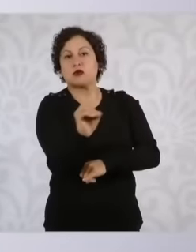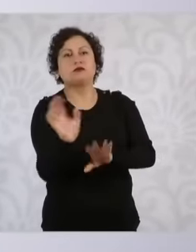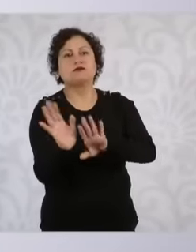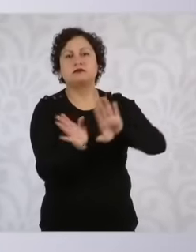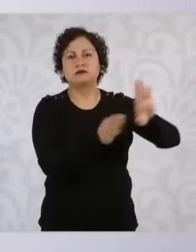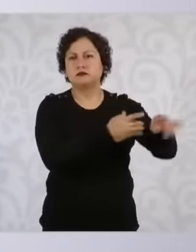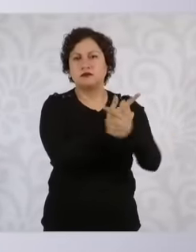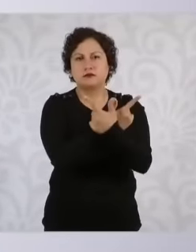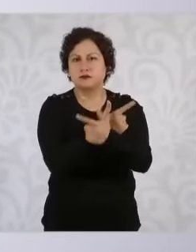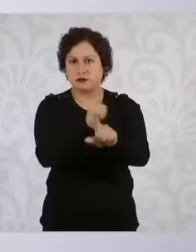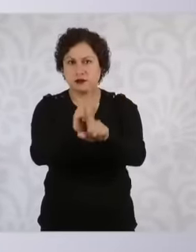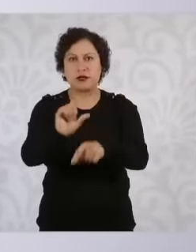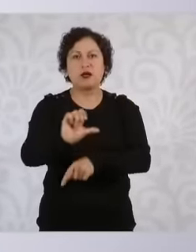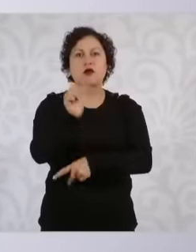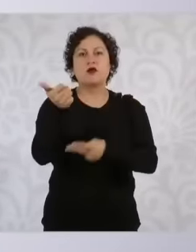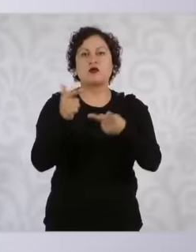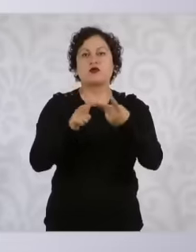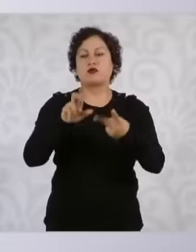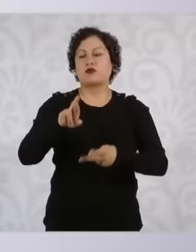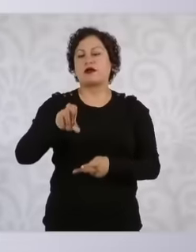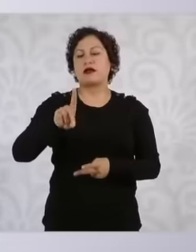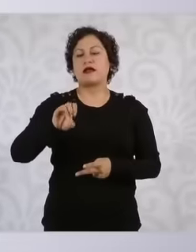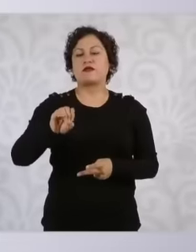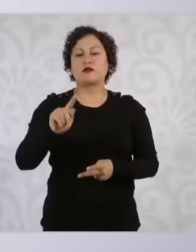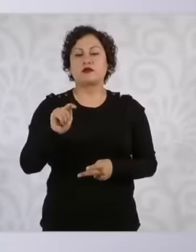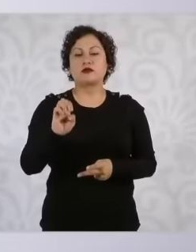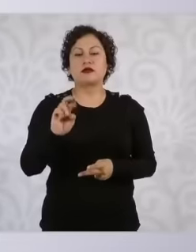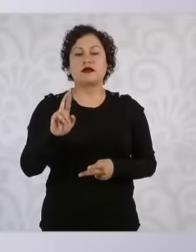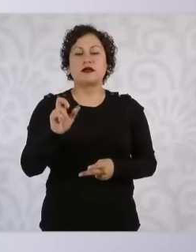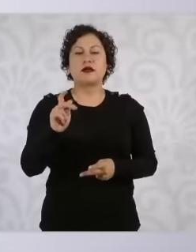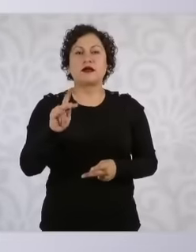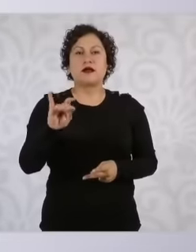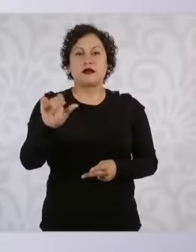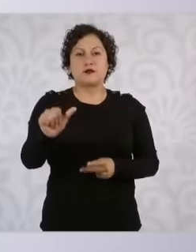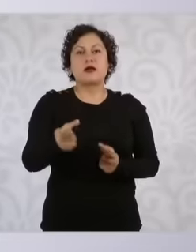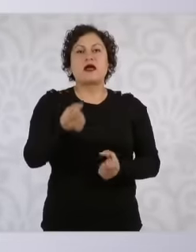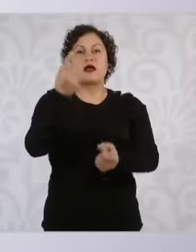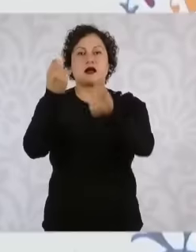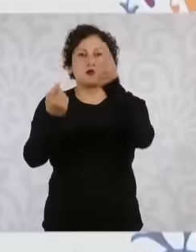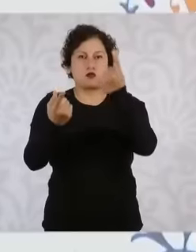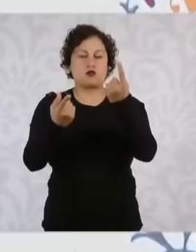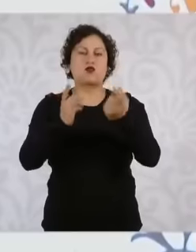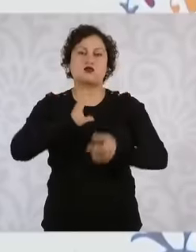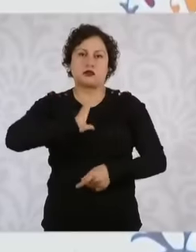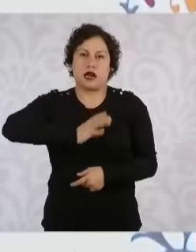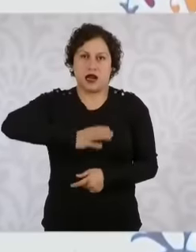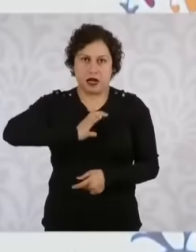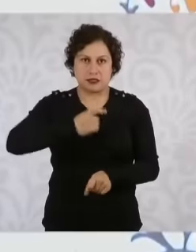done for radiotherapy for the treatments of some types of Cancer and just one of the